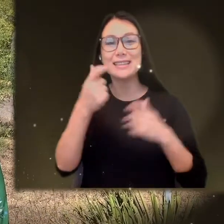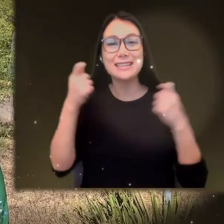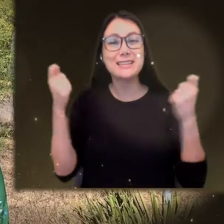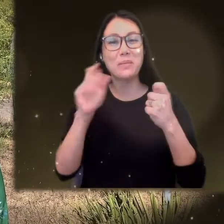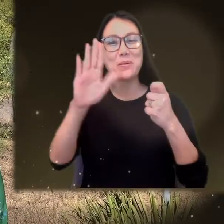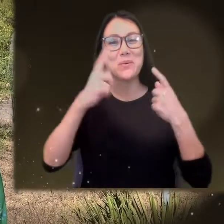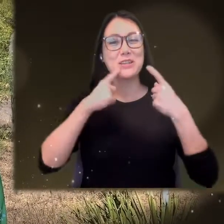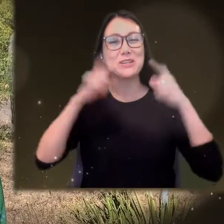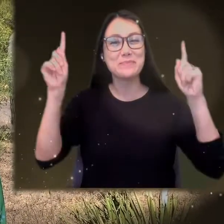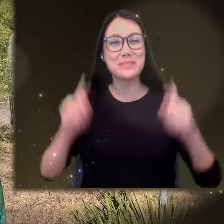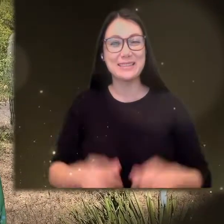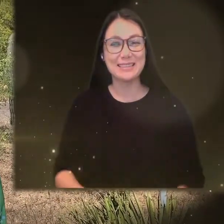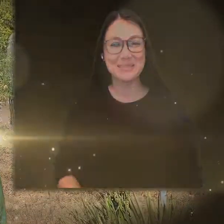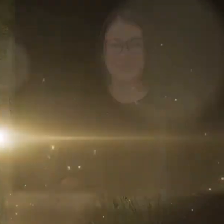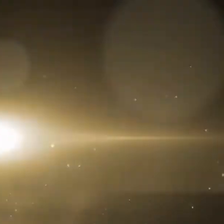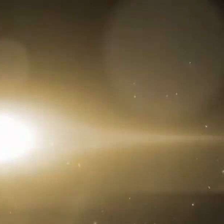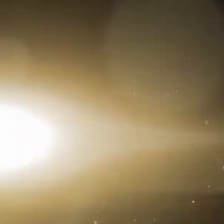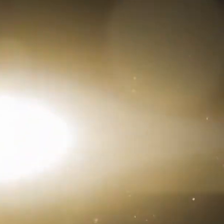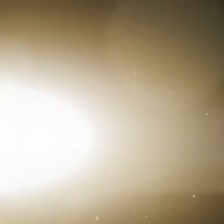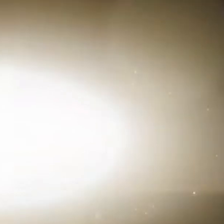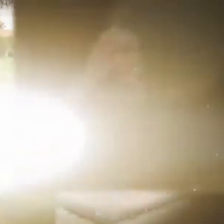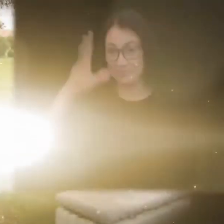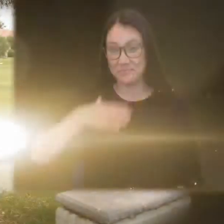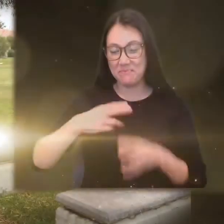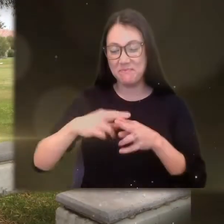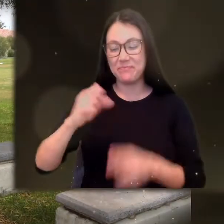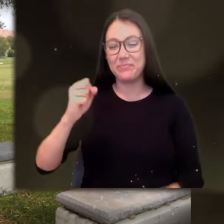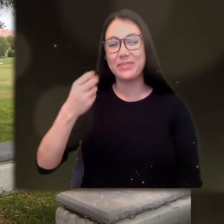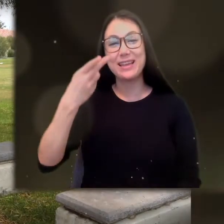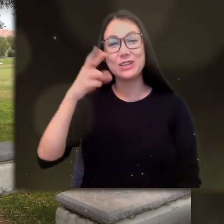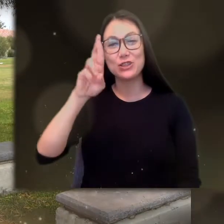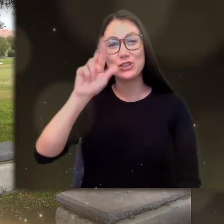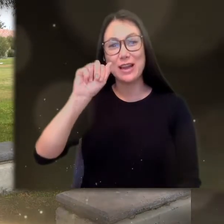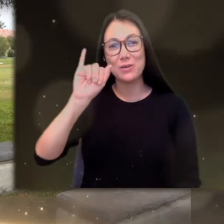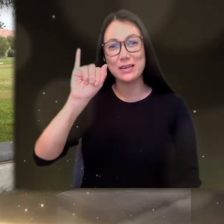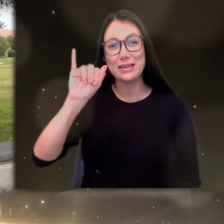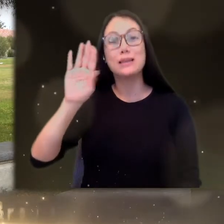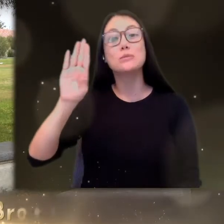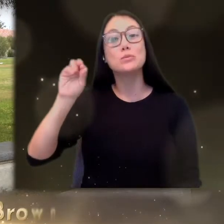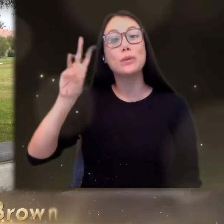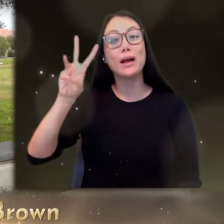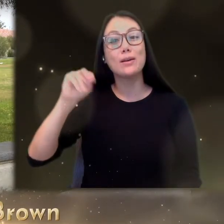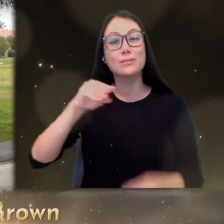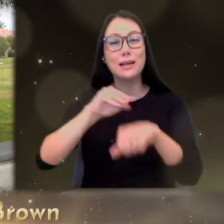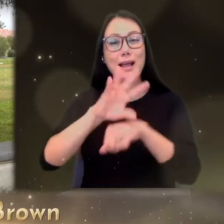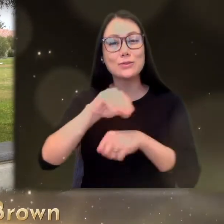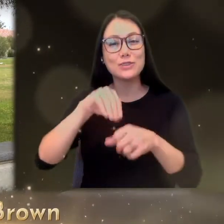CELEBRATE YOUR ACHIEVEMENTS HI MY NAME IS SHERRI BROWN I'M THE COUNSELOR IN THE HIGH SCHOOL